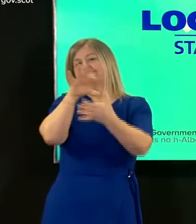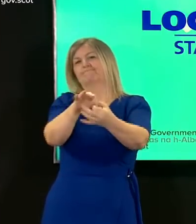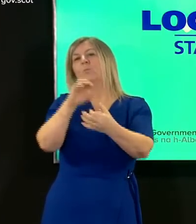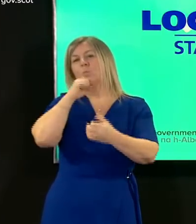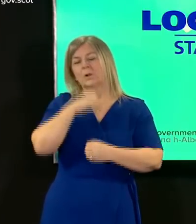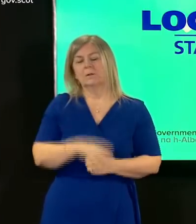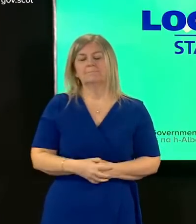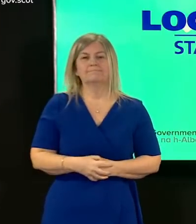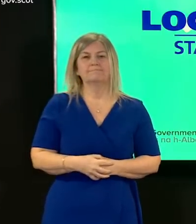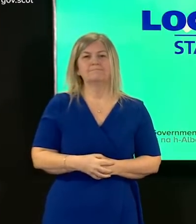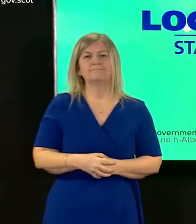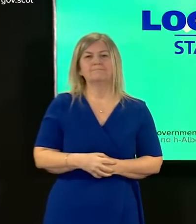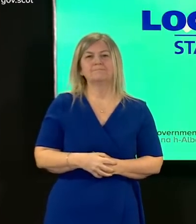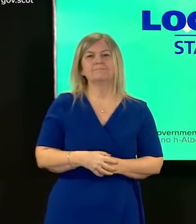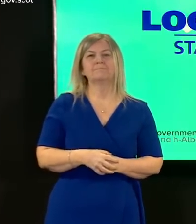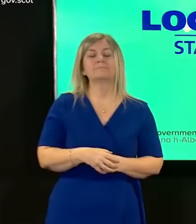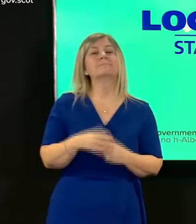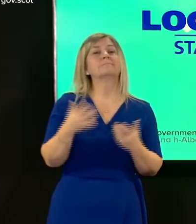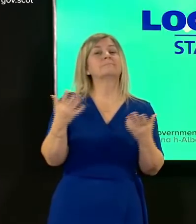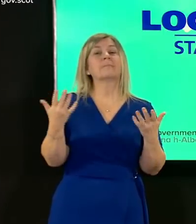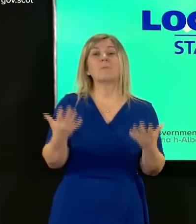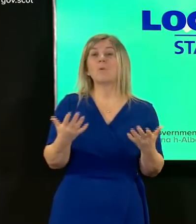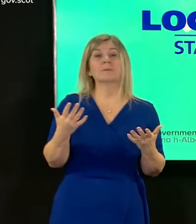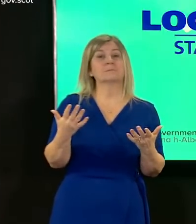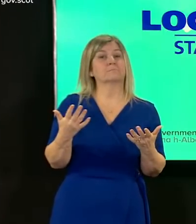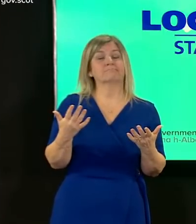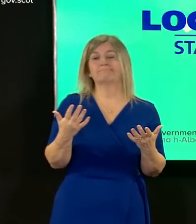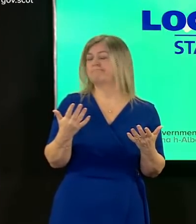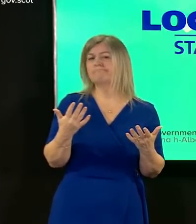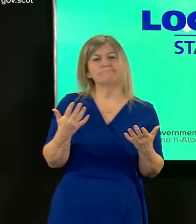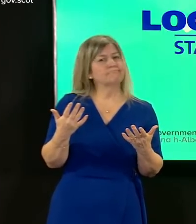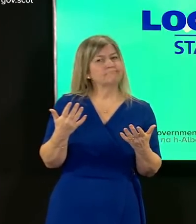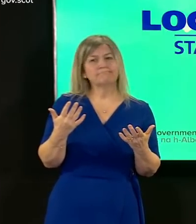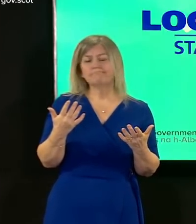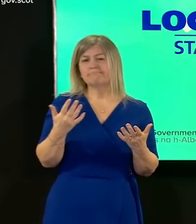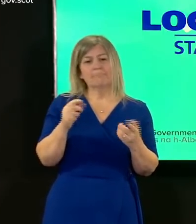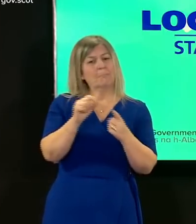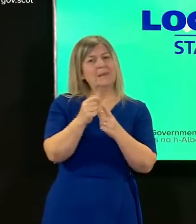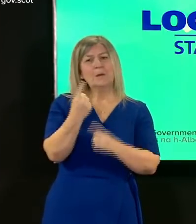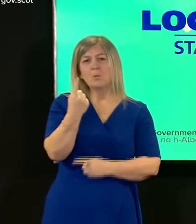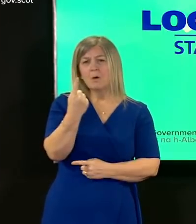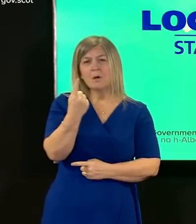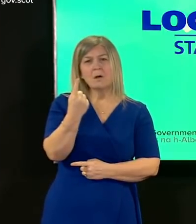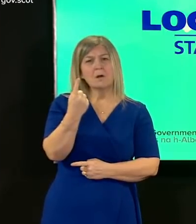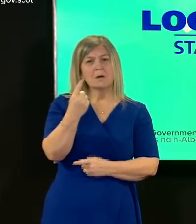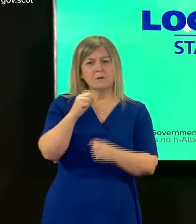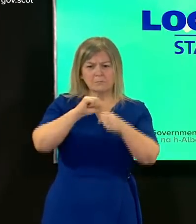i want to stress that there is currently no reason to believe that the p1 variant of the virus is